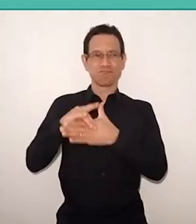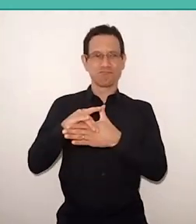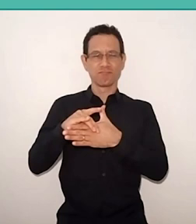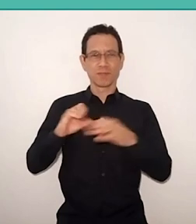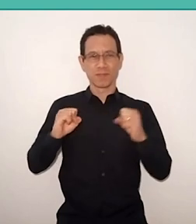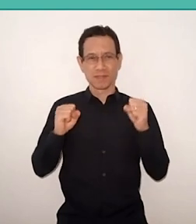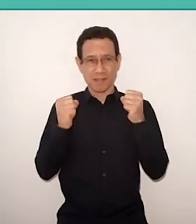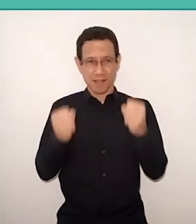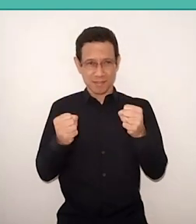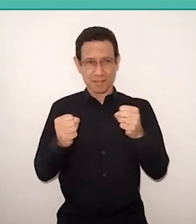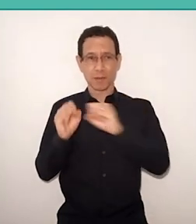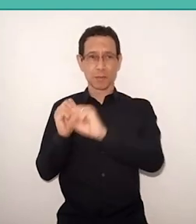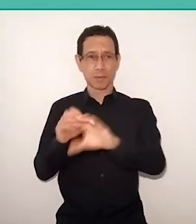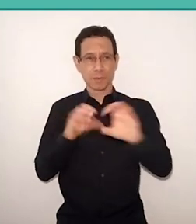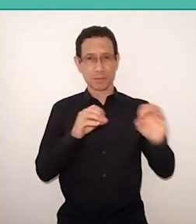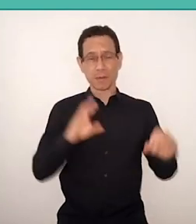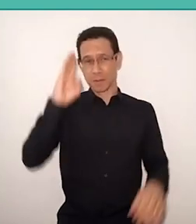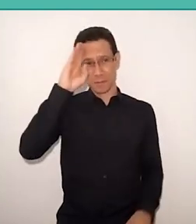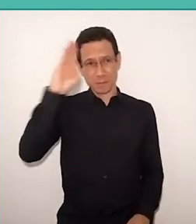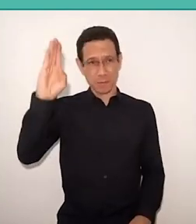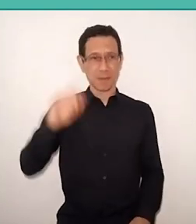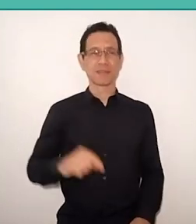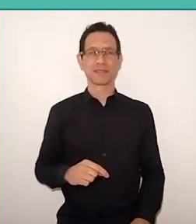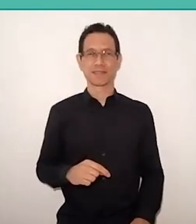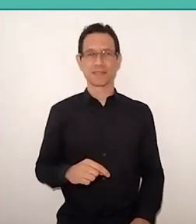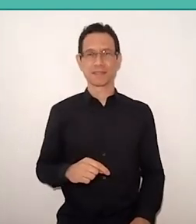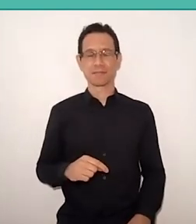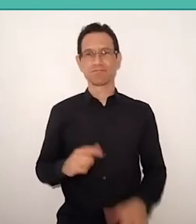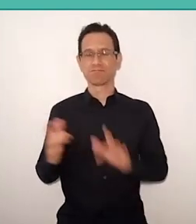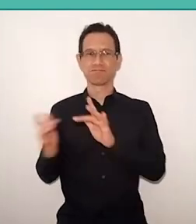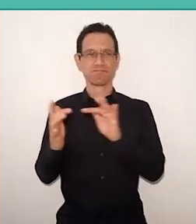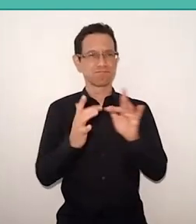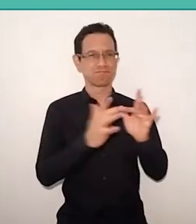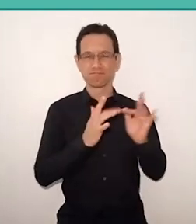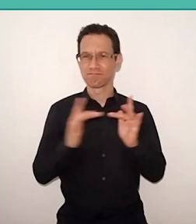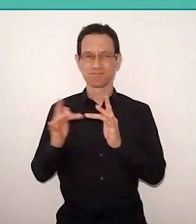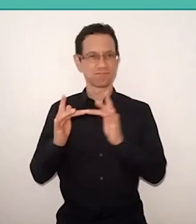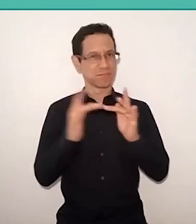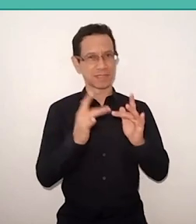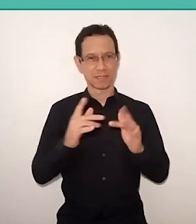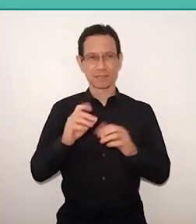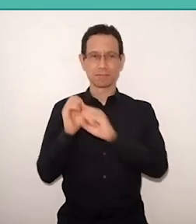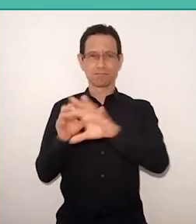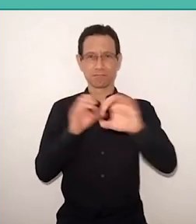and then I mainly include the education networks in the country, whether they are from public schools,